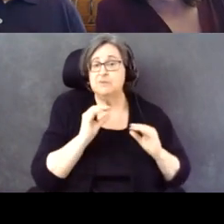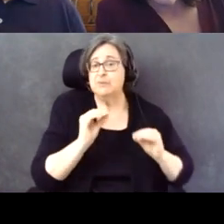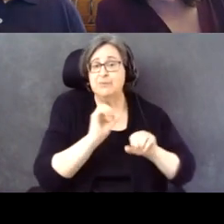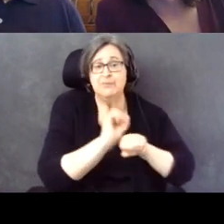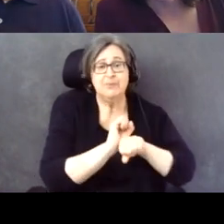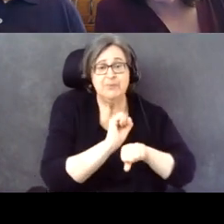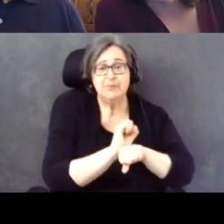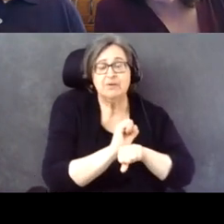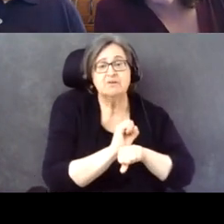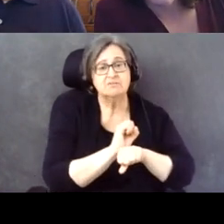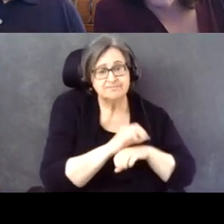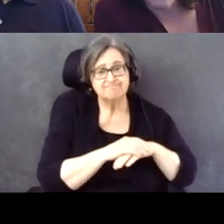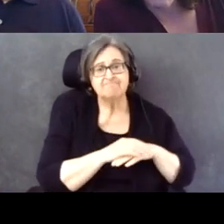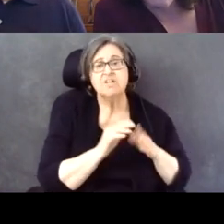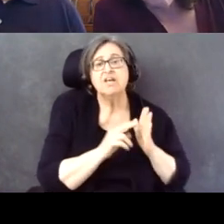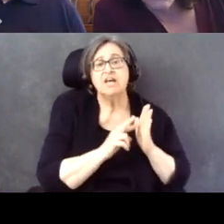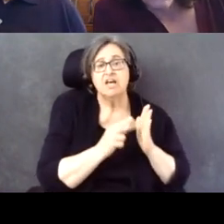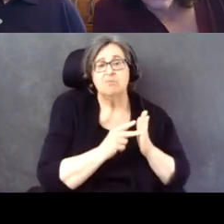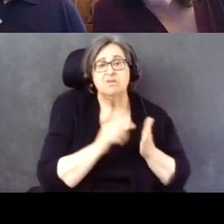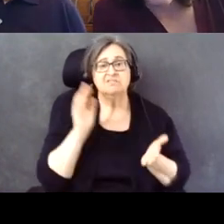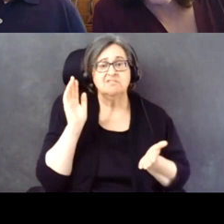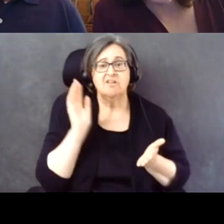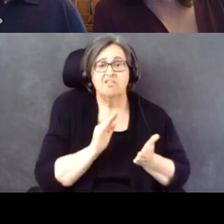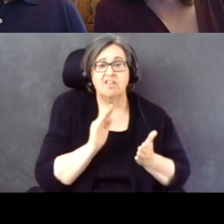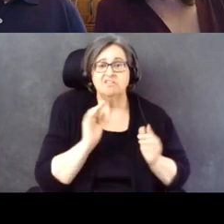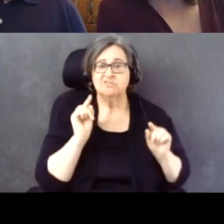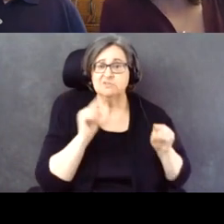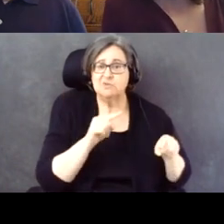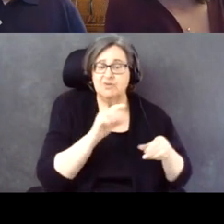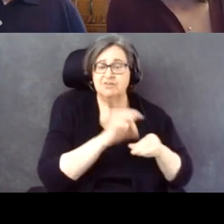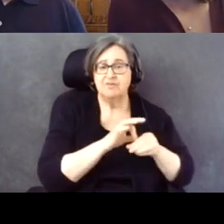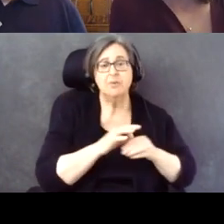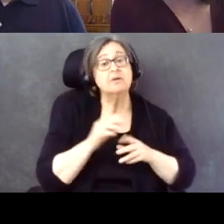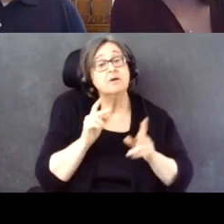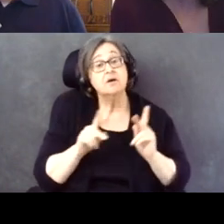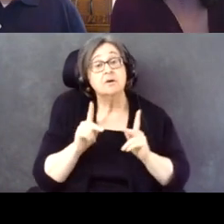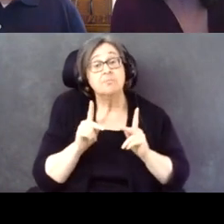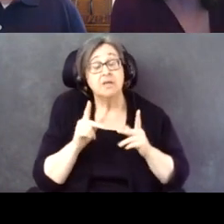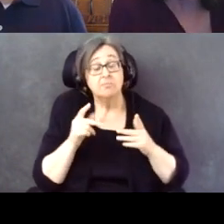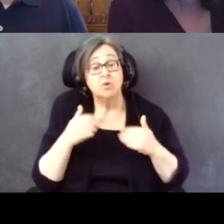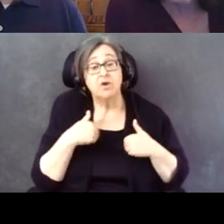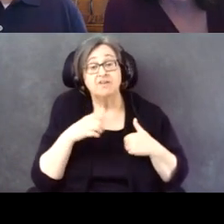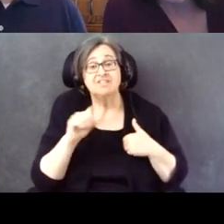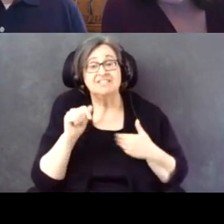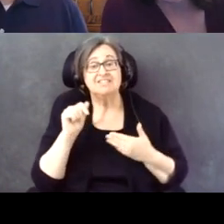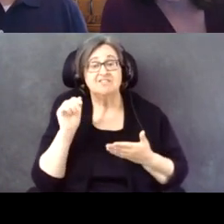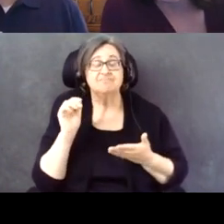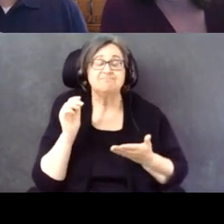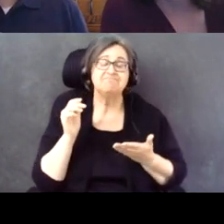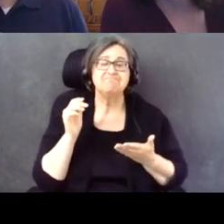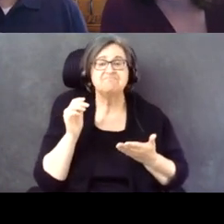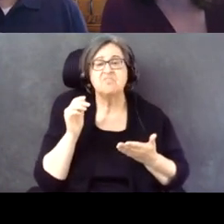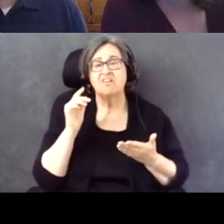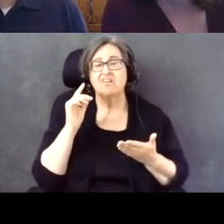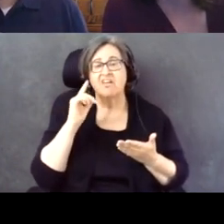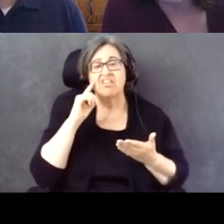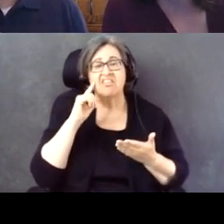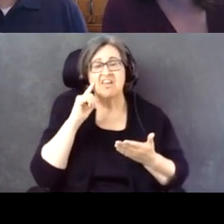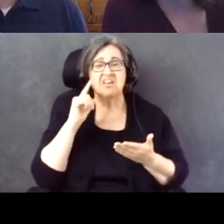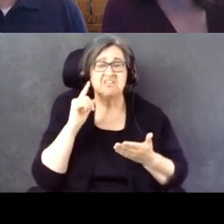And that contributes to lower turn out. People with disabilities tend to have a lower believe that the political system is responsive